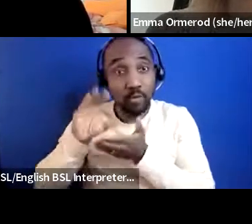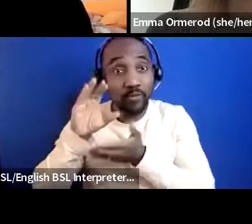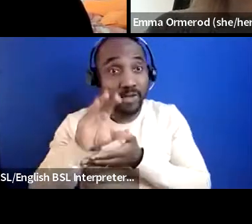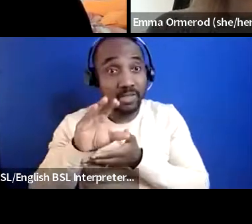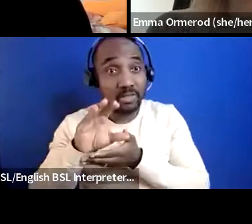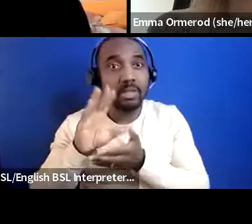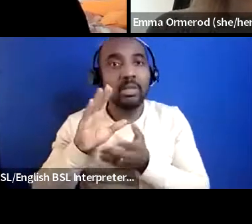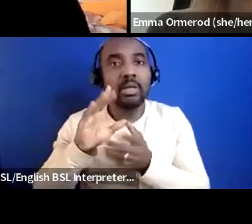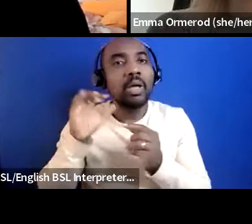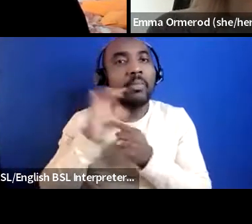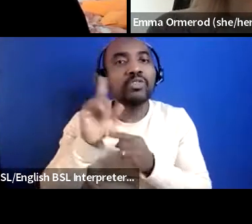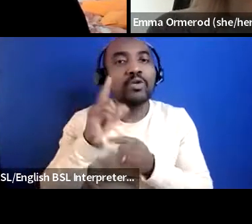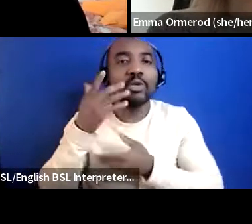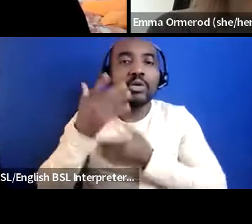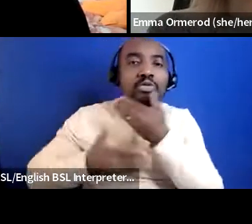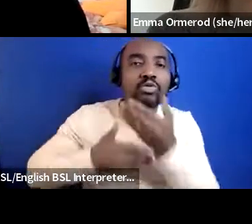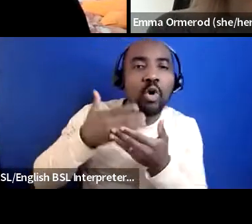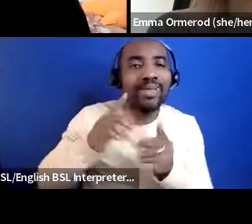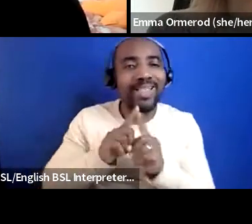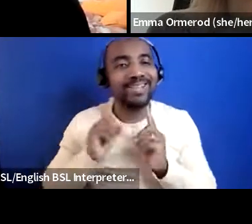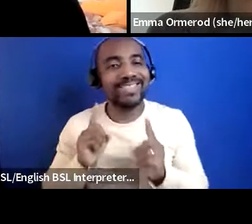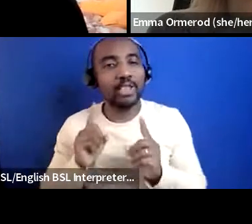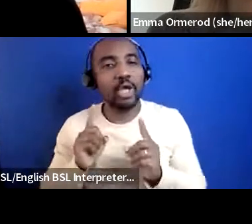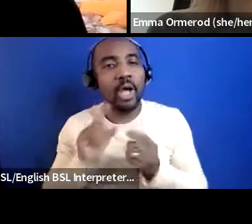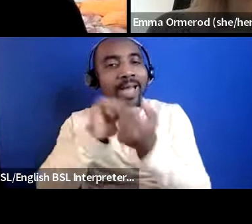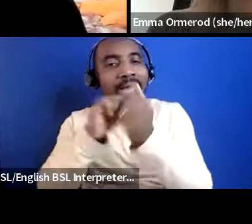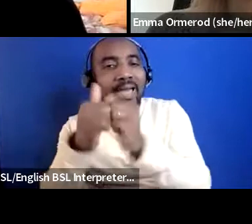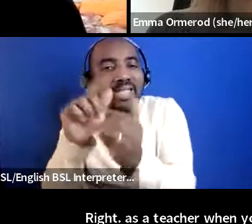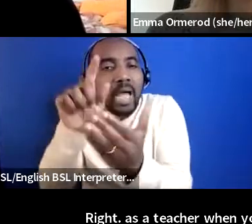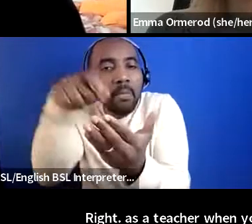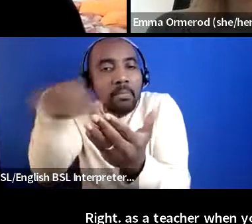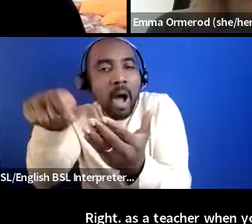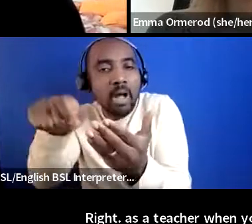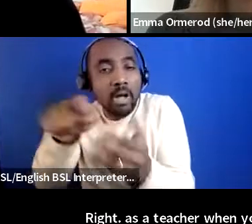as a teacher when you're marking like an exam you have 60 exams you have two minutes they're